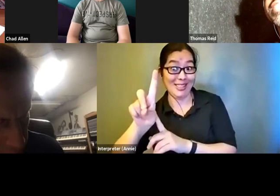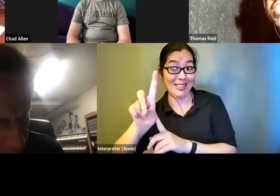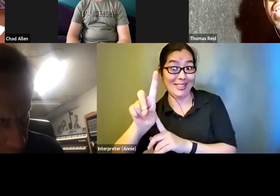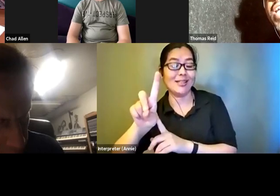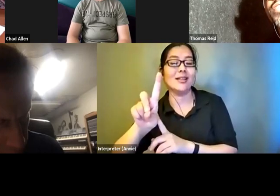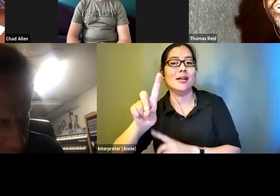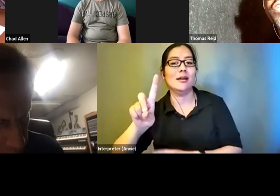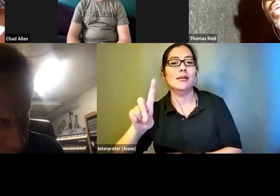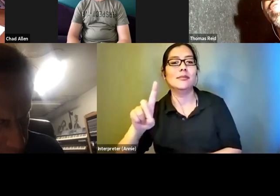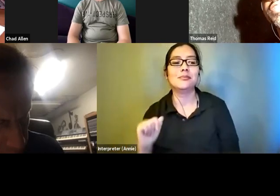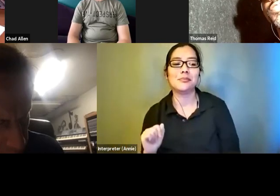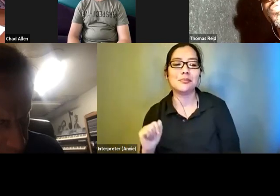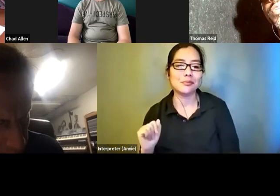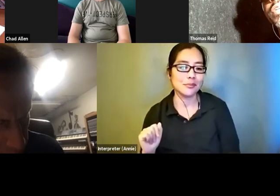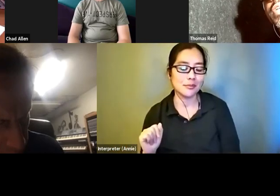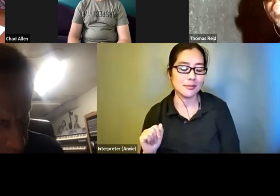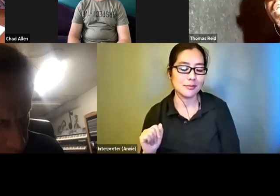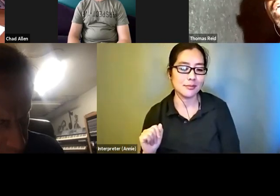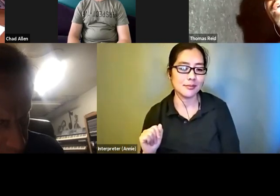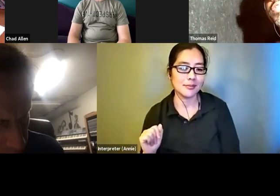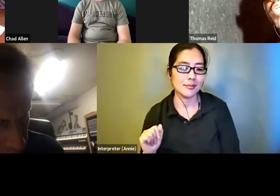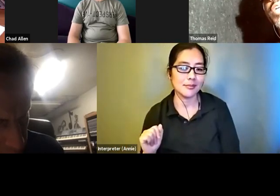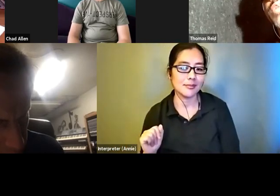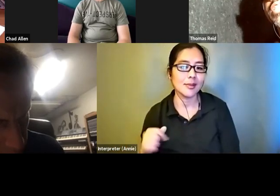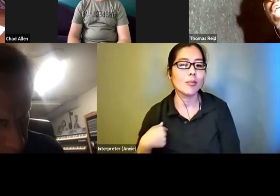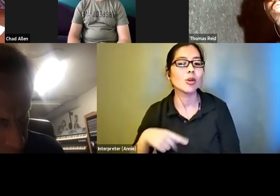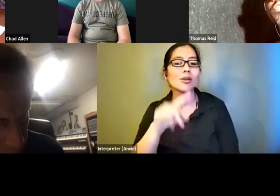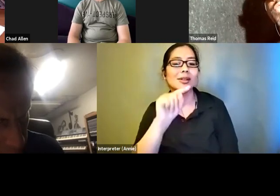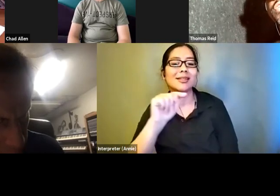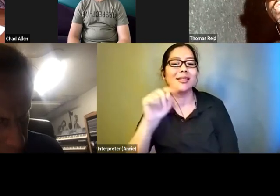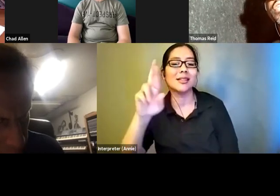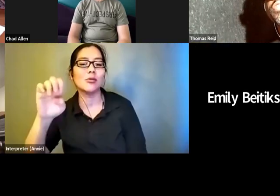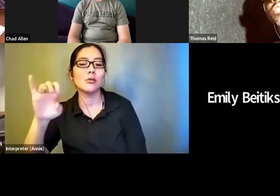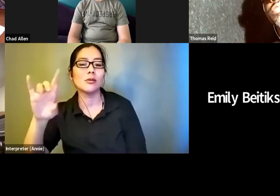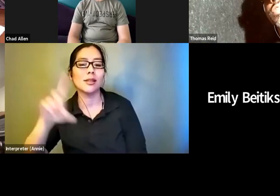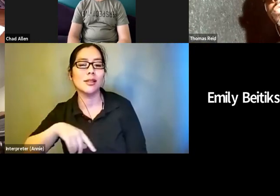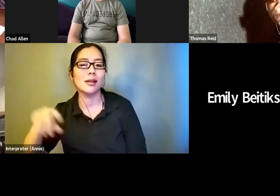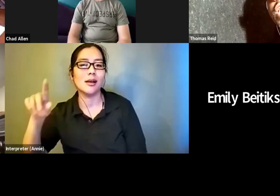TS Reid on Twitter. Emily , take it away. Thank you so much. This was a lot of